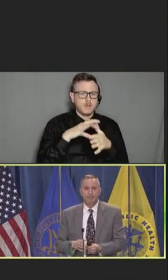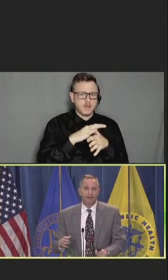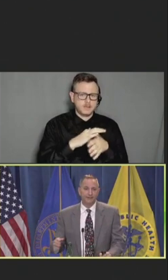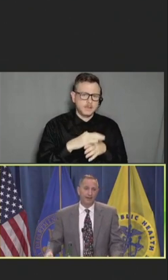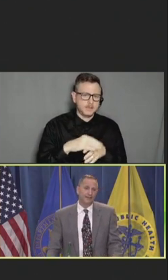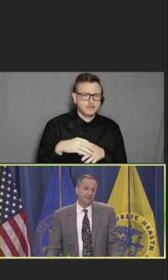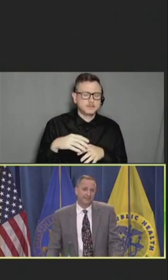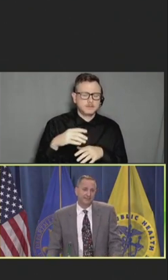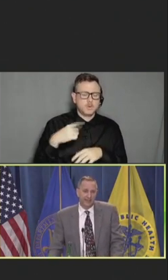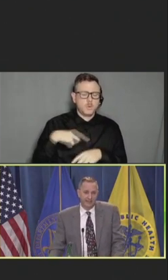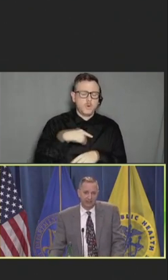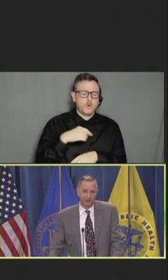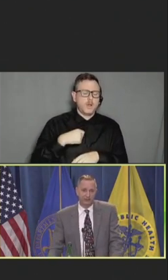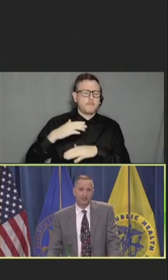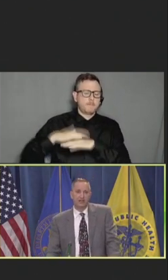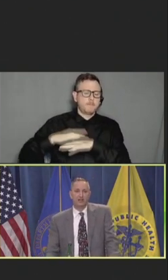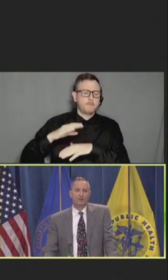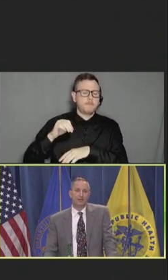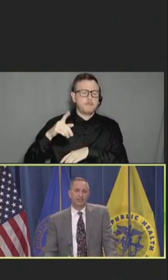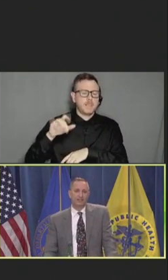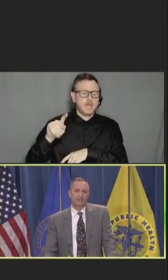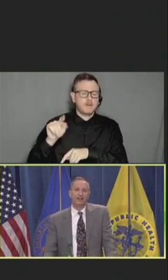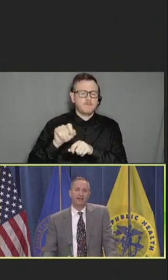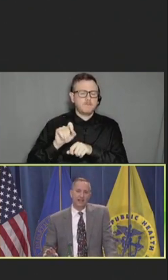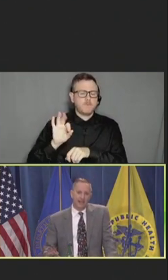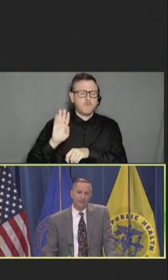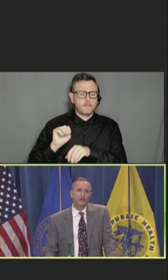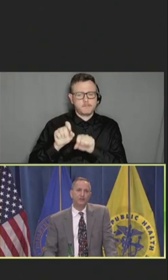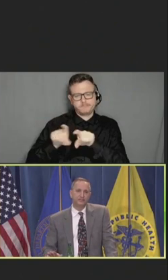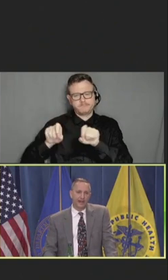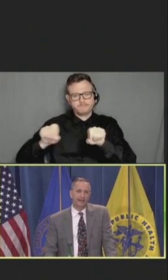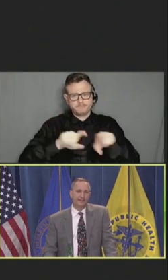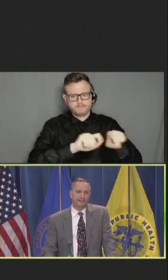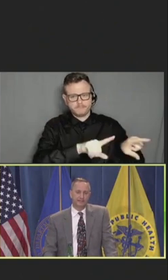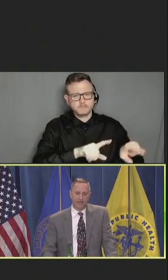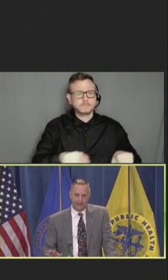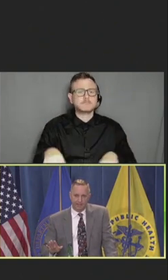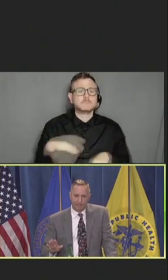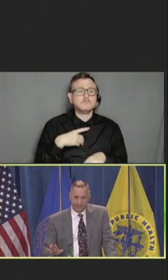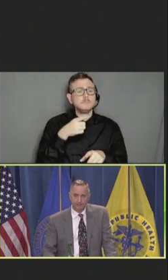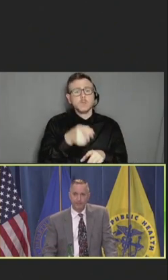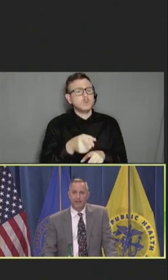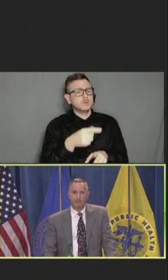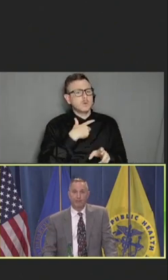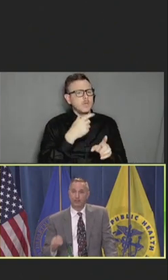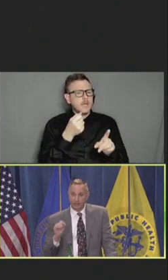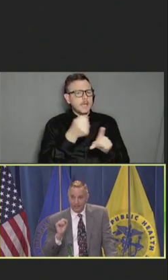My talk is the second issue, which is if you decide to stand up and speak up, which I think